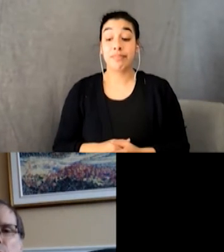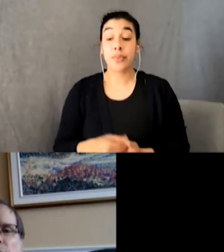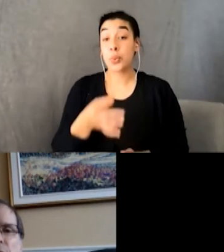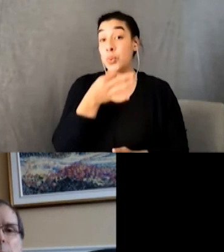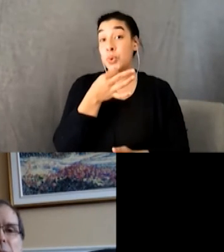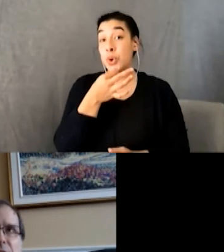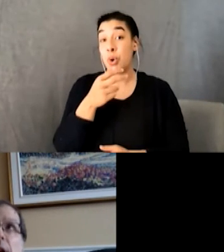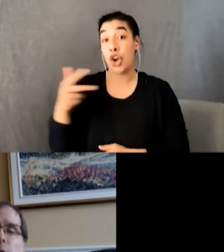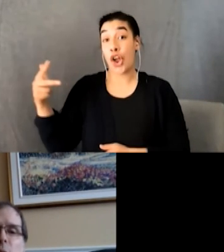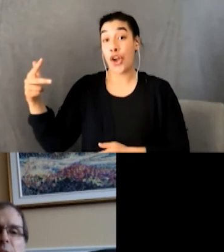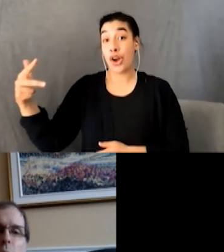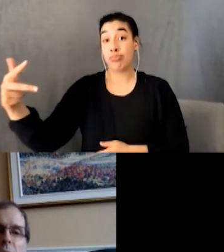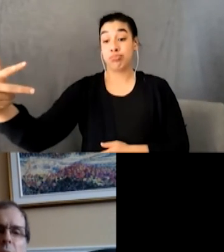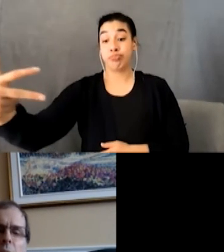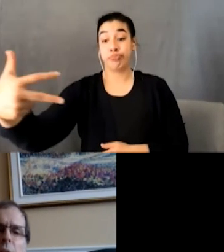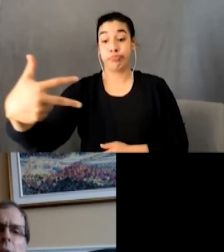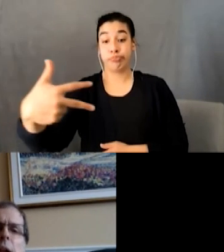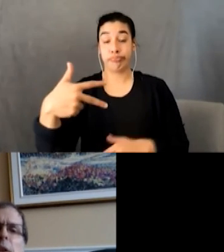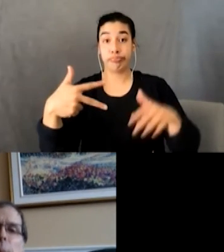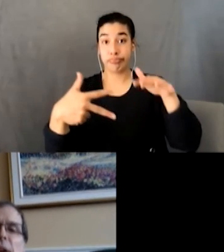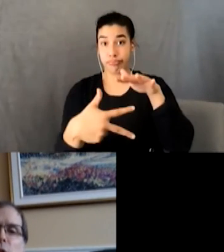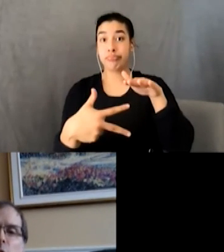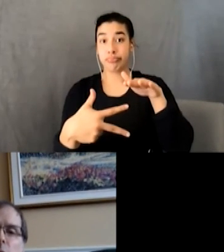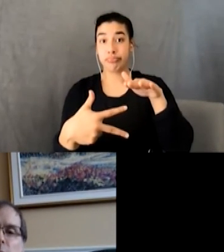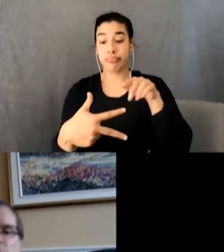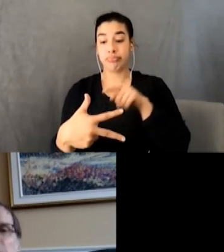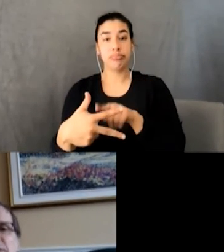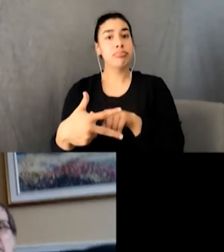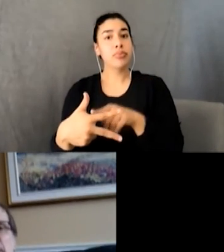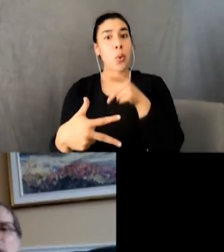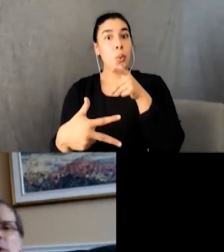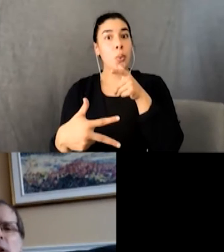third pass of “Where’s the Brain?” The pink-haired girl from lunch stepped out.